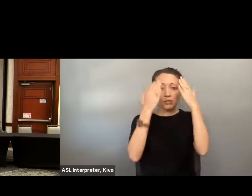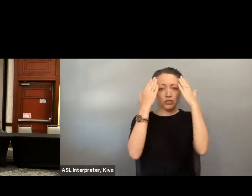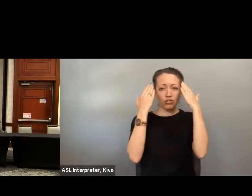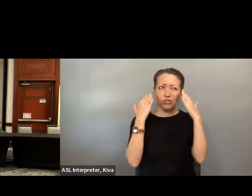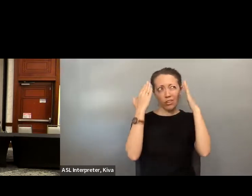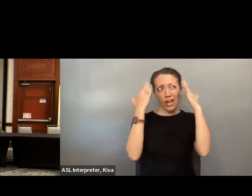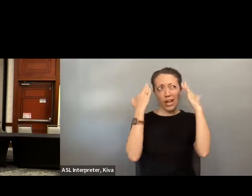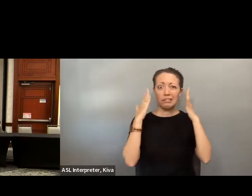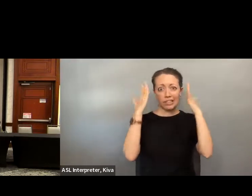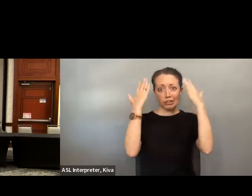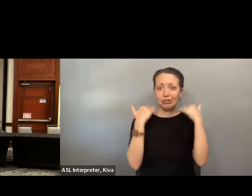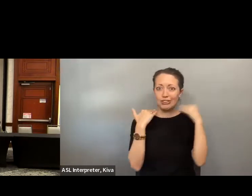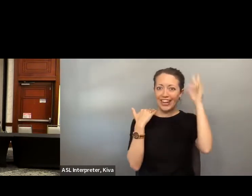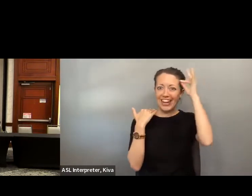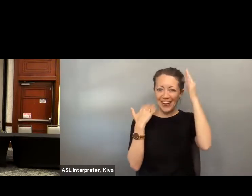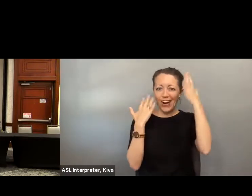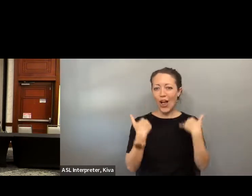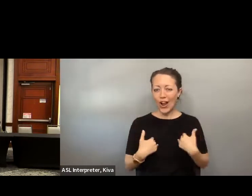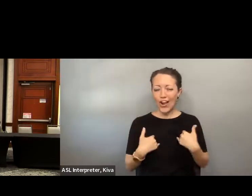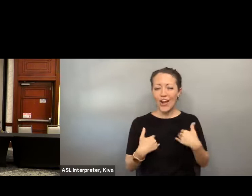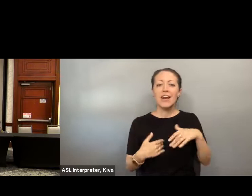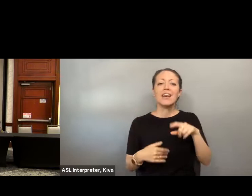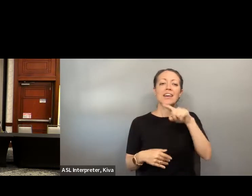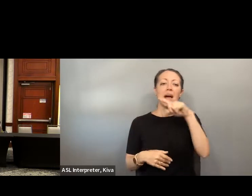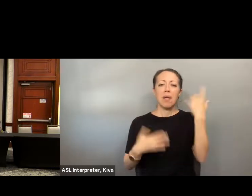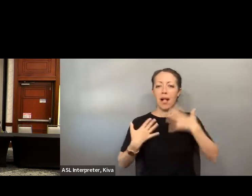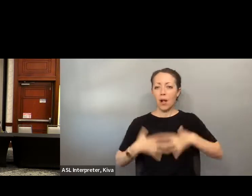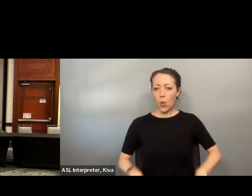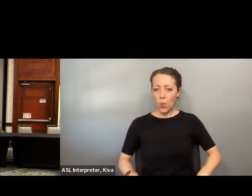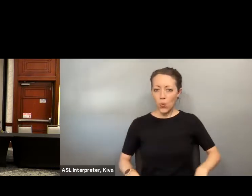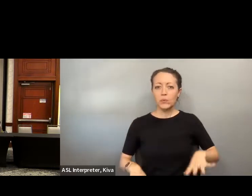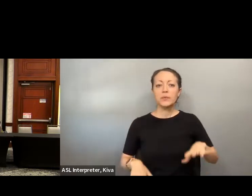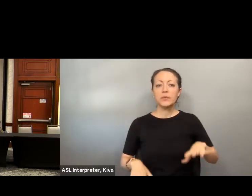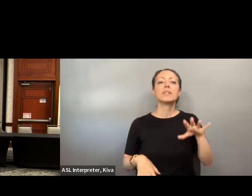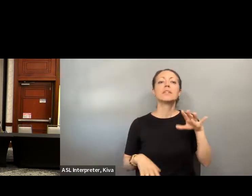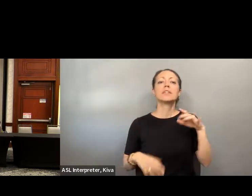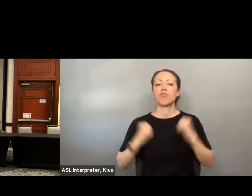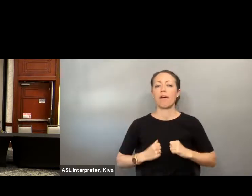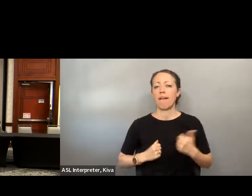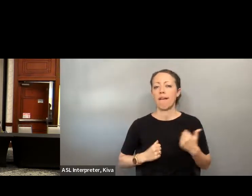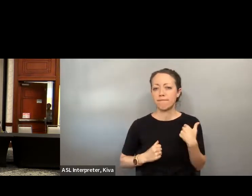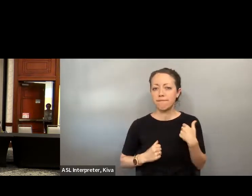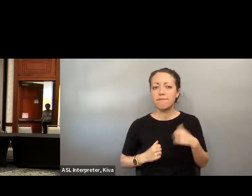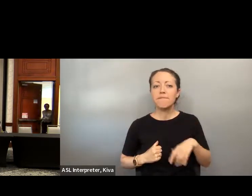Campbell. My pronouns are Her. I am female with straight ish here, long, wearing basically black and good, with a jacket.